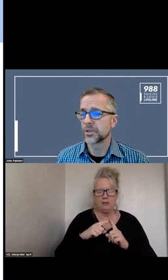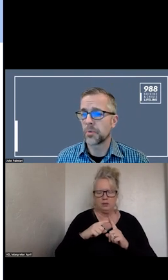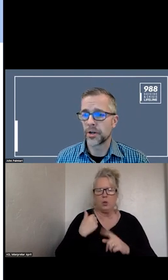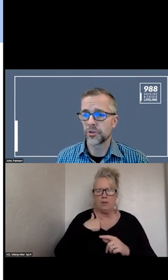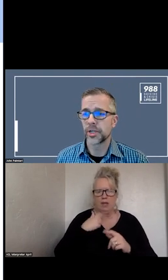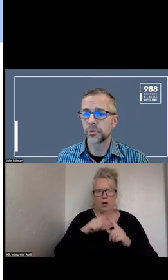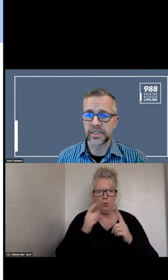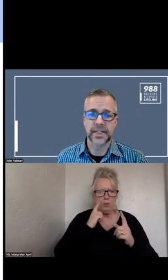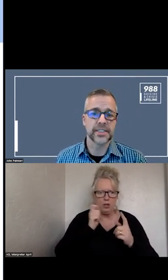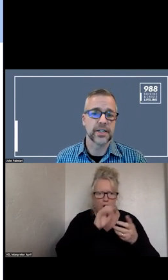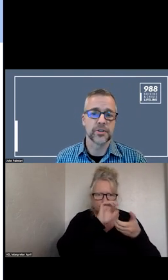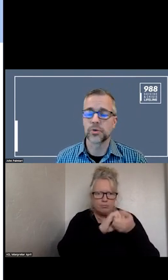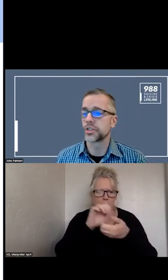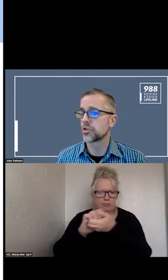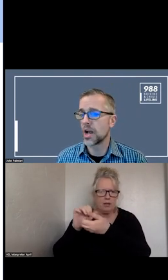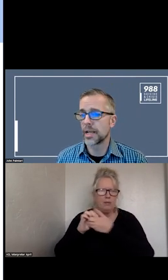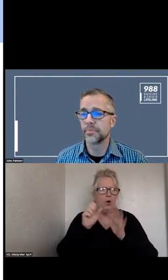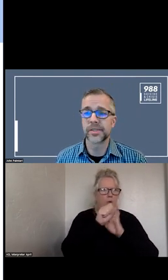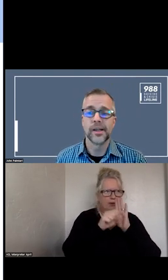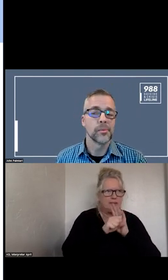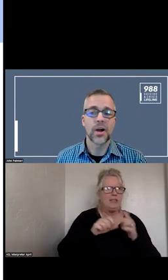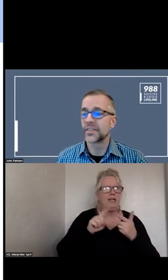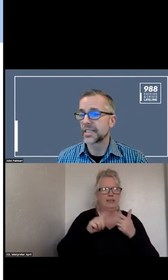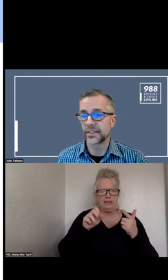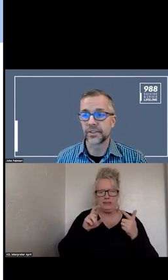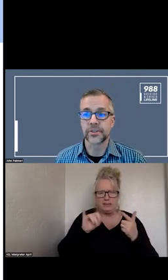INTO RELATIONSHIPS WITH STATES, TRIBES, PRIVATE SECTOR,